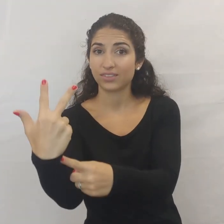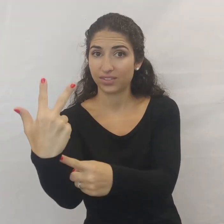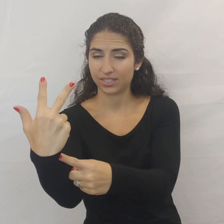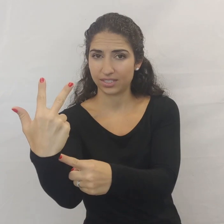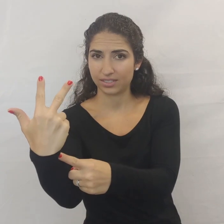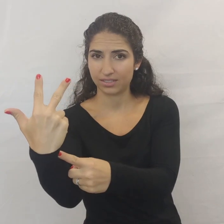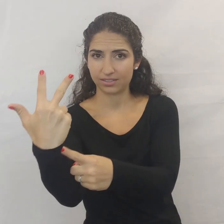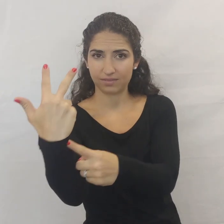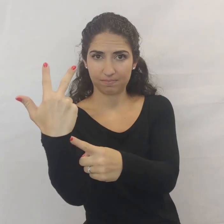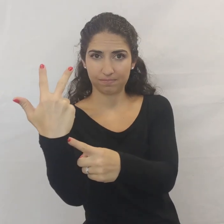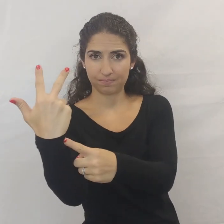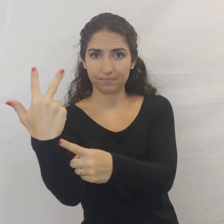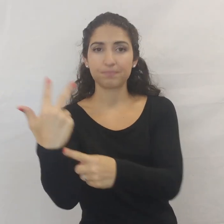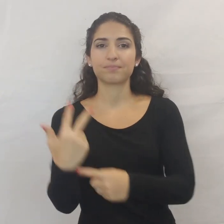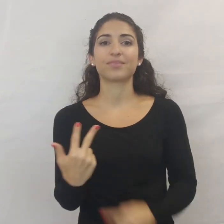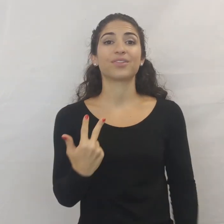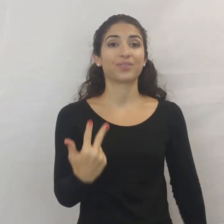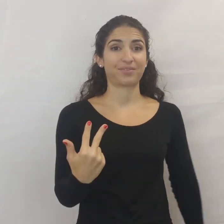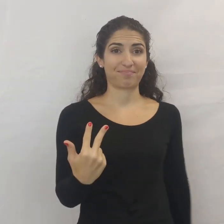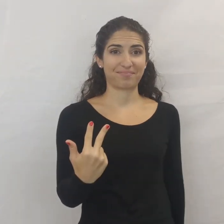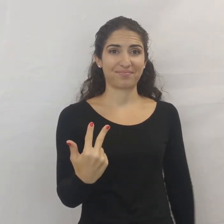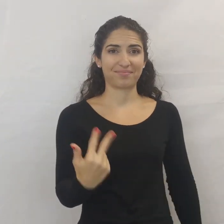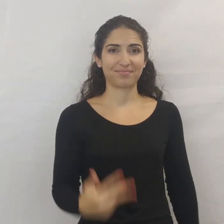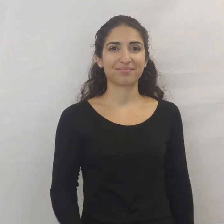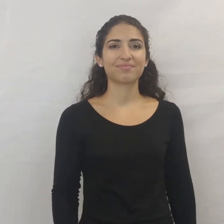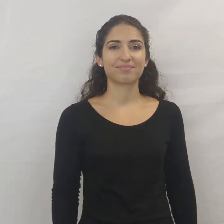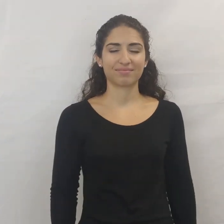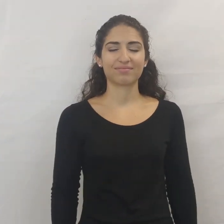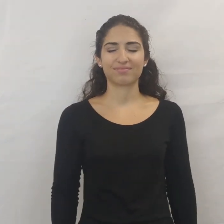and the thumb makes 3. Three.